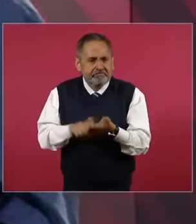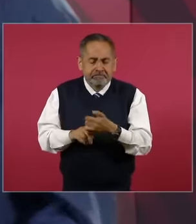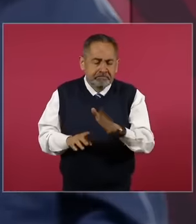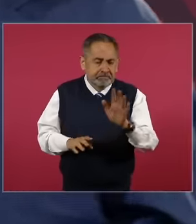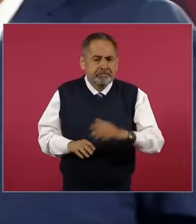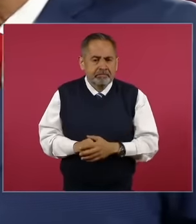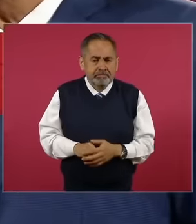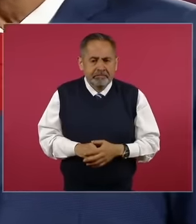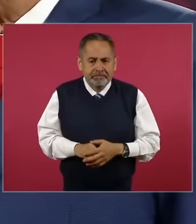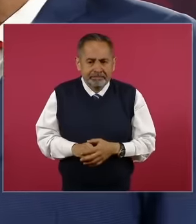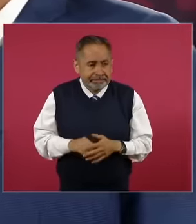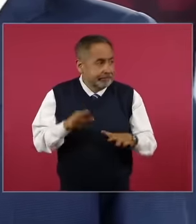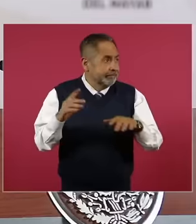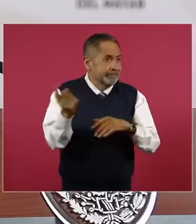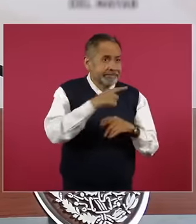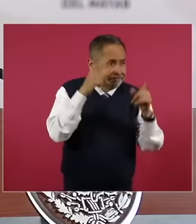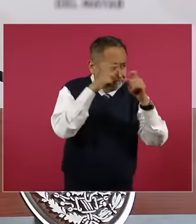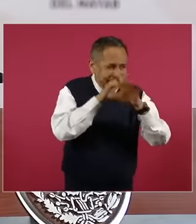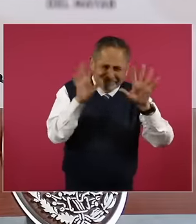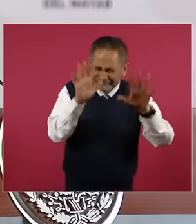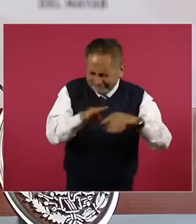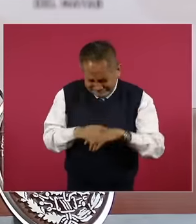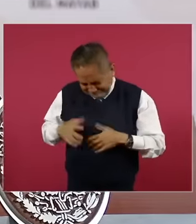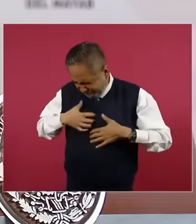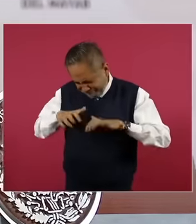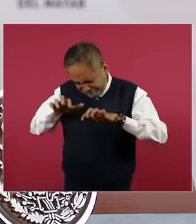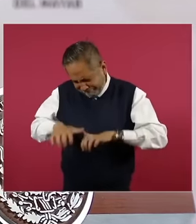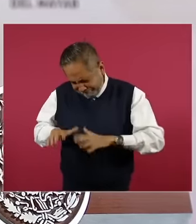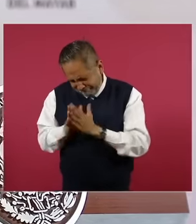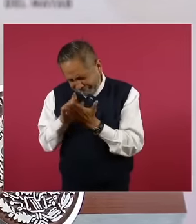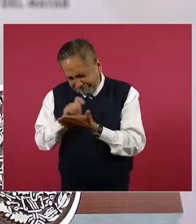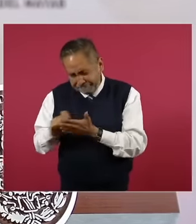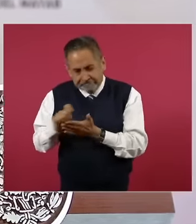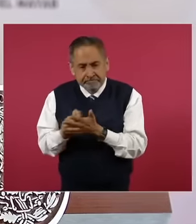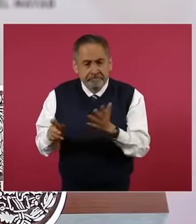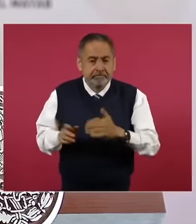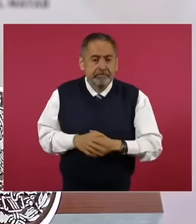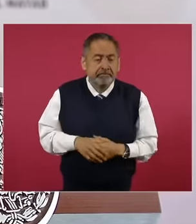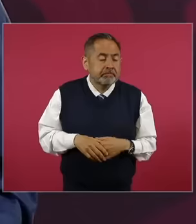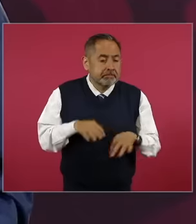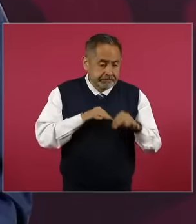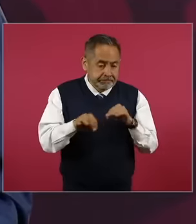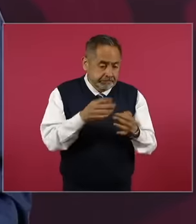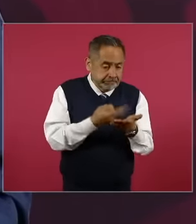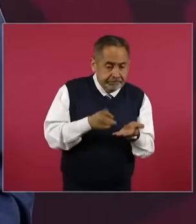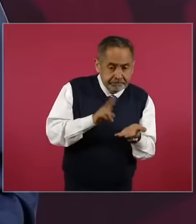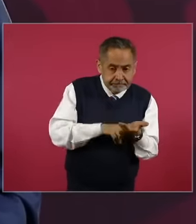very difficult conditions because I'm working on this